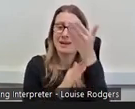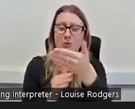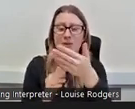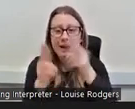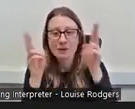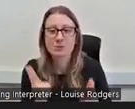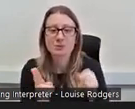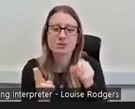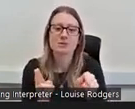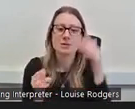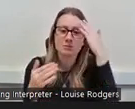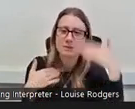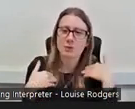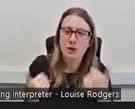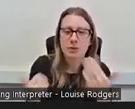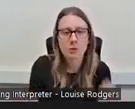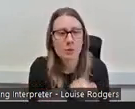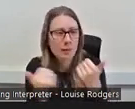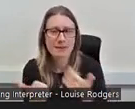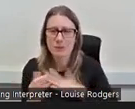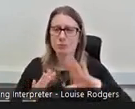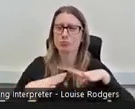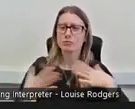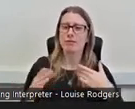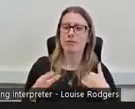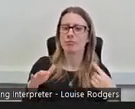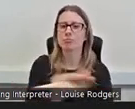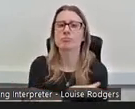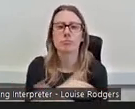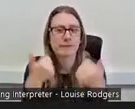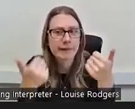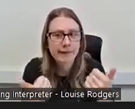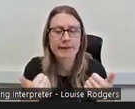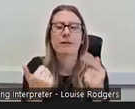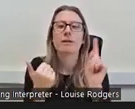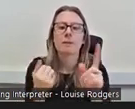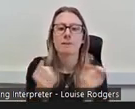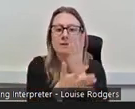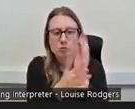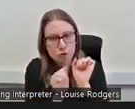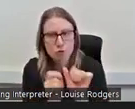break and that's absolutely fine but it's making sure that your project is being considerate of who